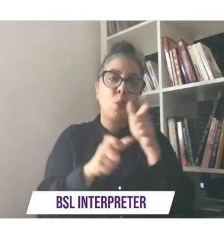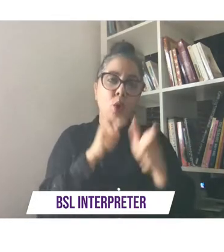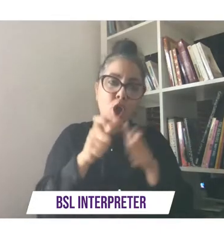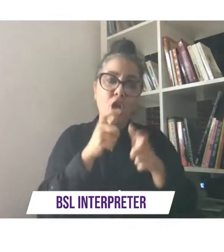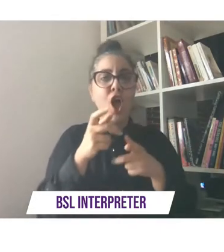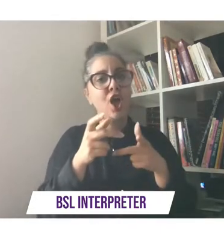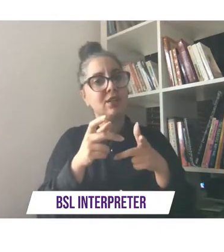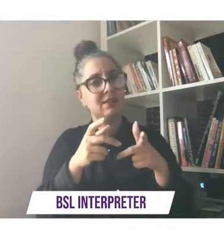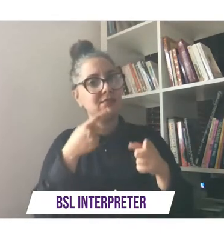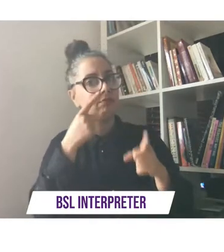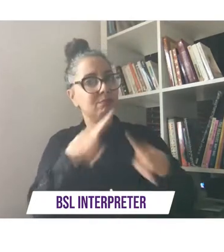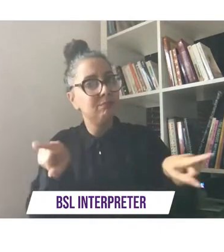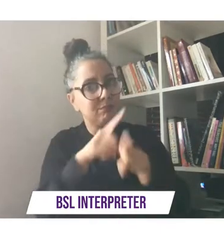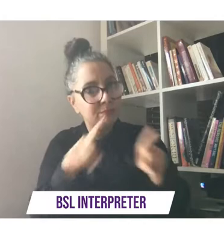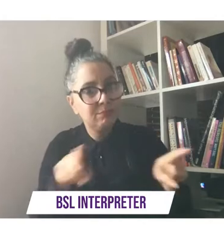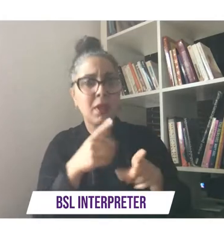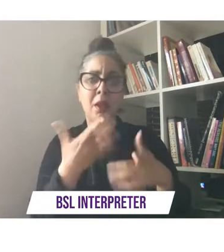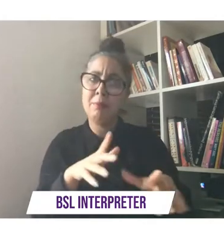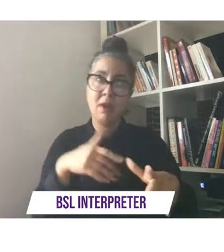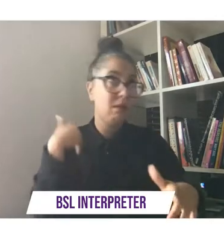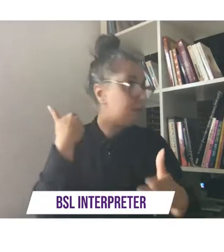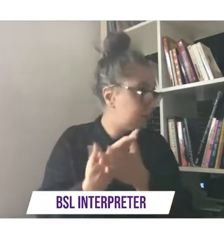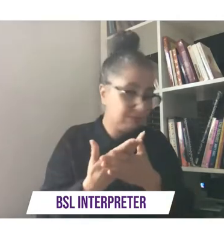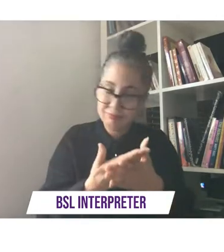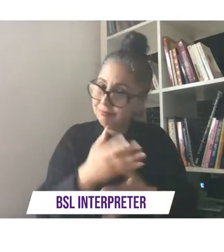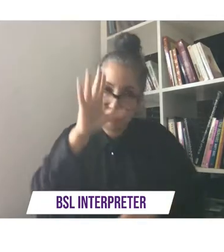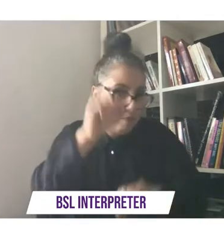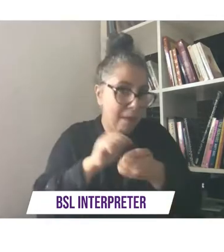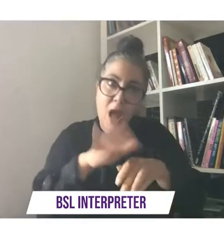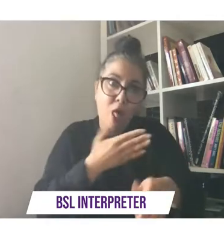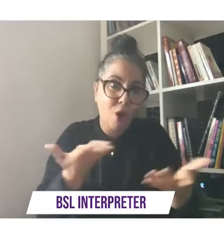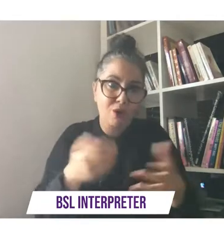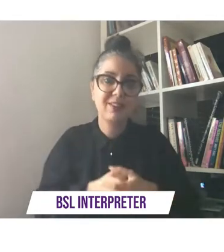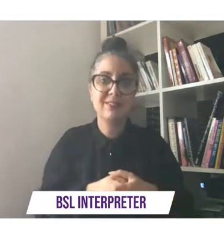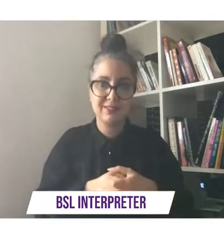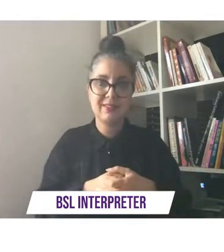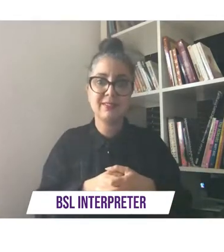longer than i'd care to remember um i love being creative i've been a part of gray eye